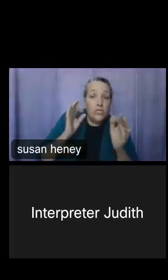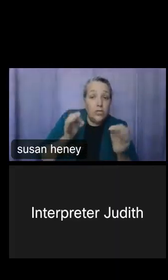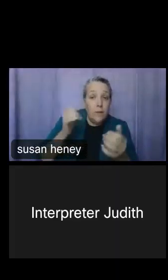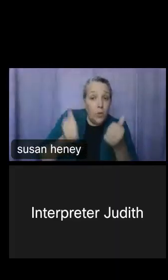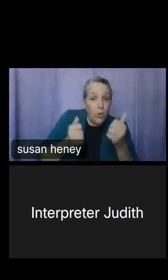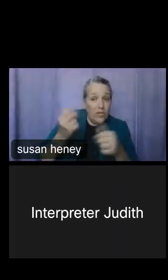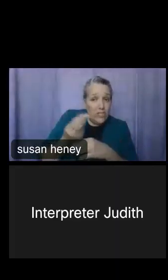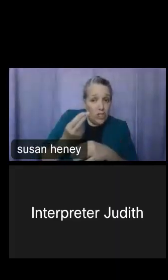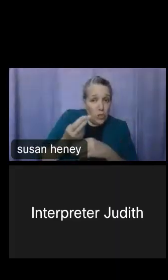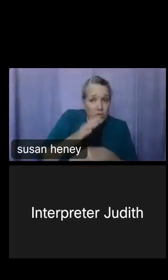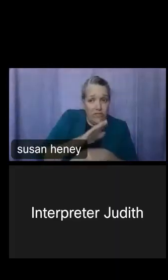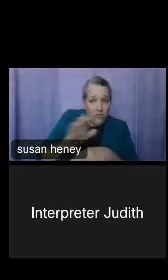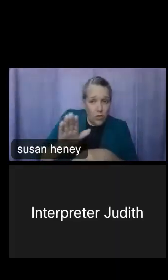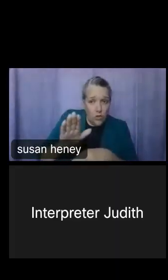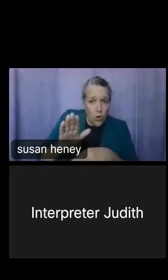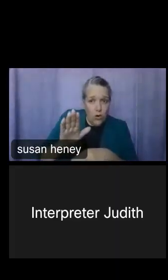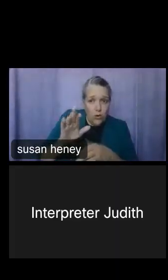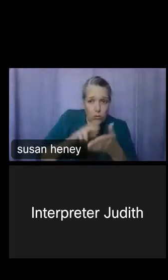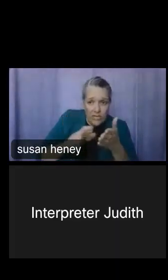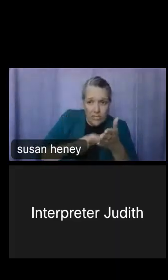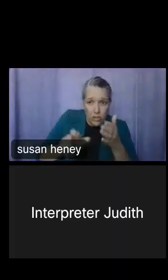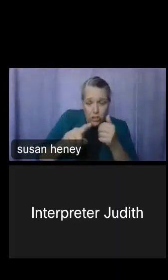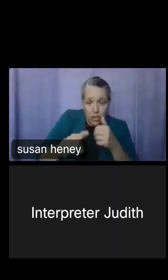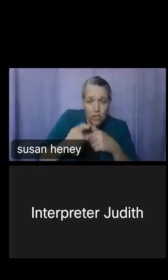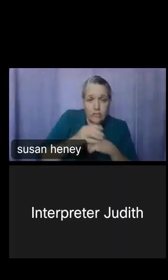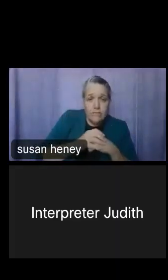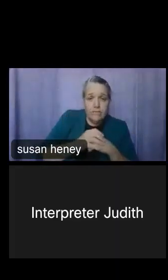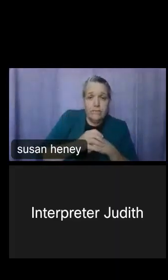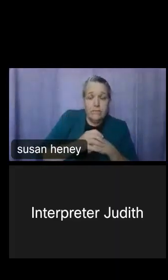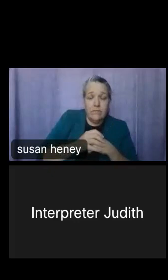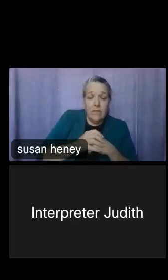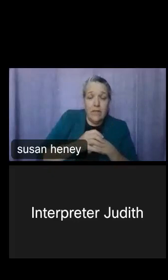doing, and for the work that I was doing, as my chapter is looking at trying to advocate